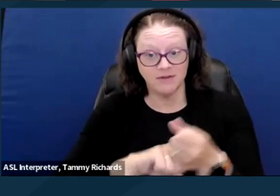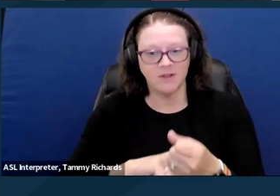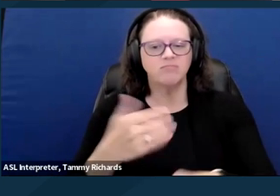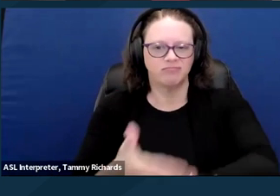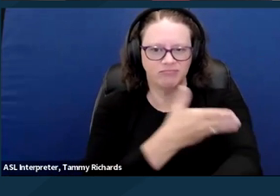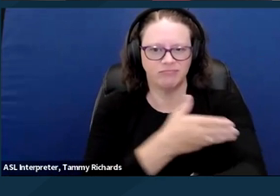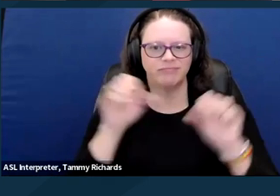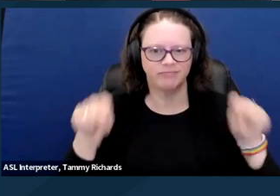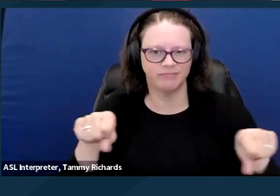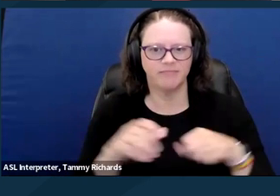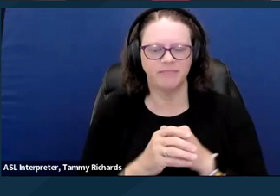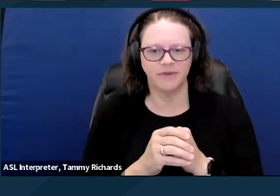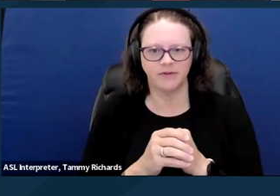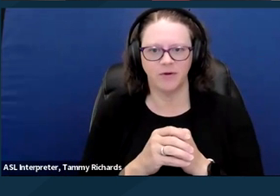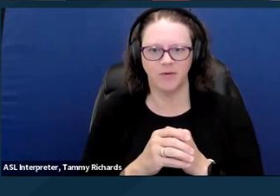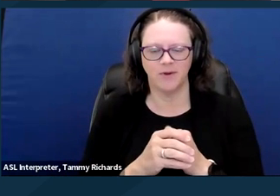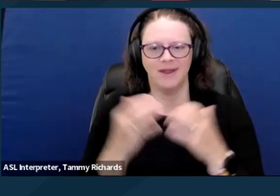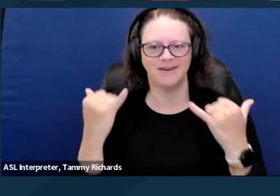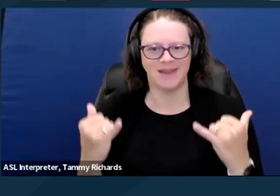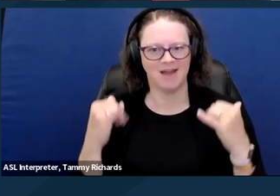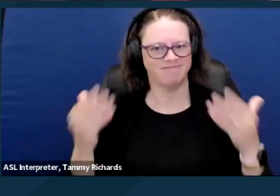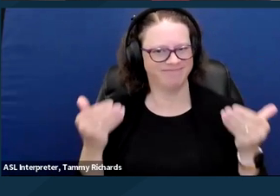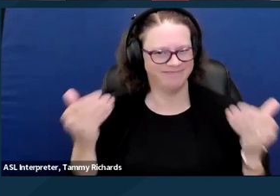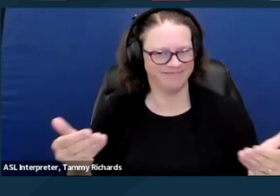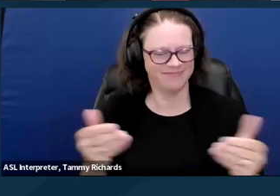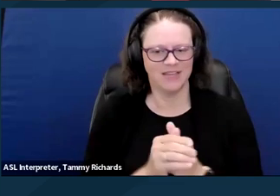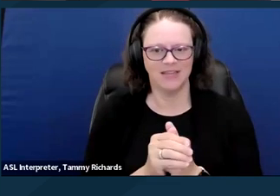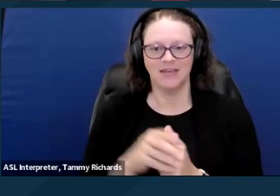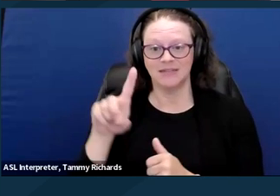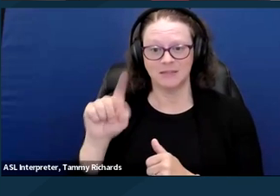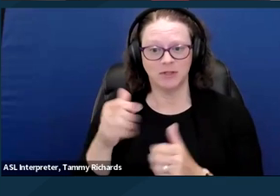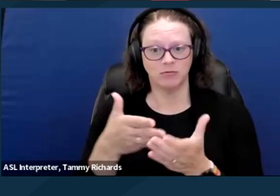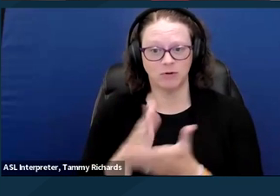So to kick some of that off, disability rights groups oppose efforts